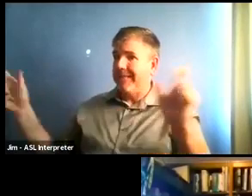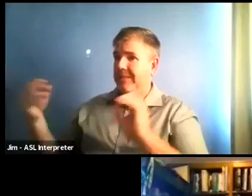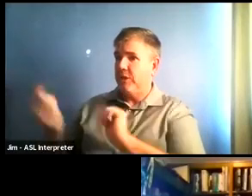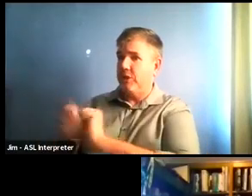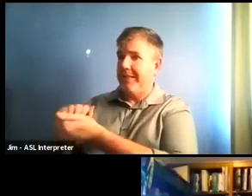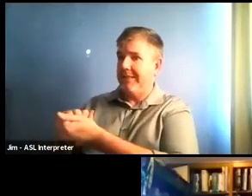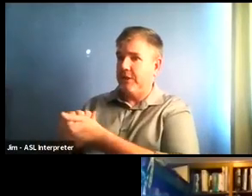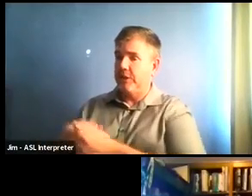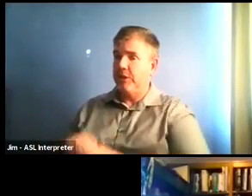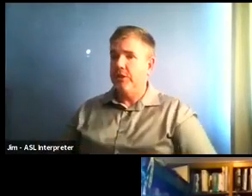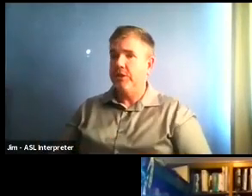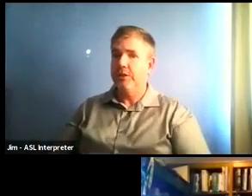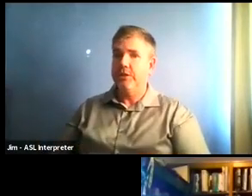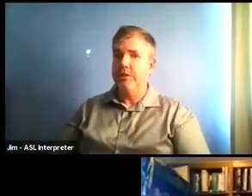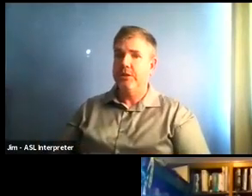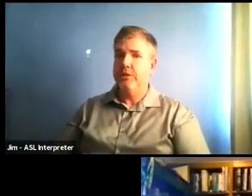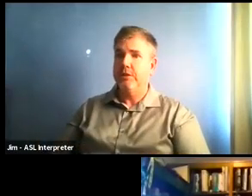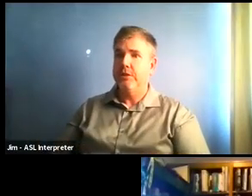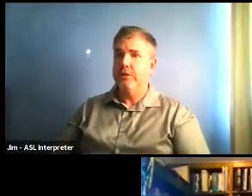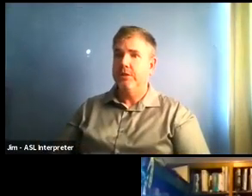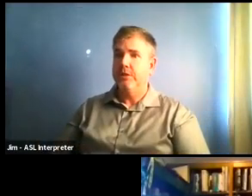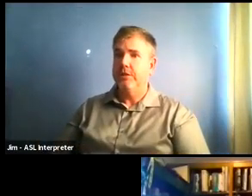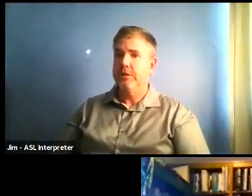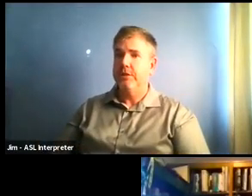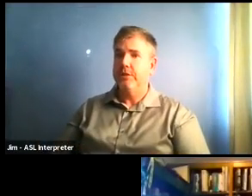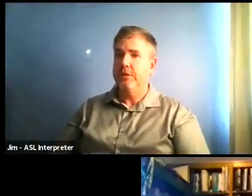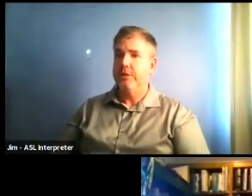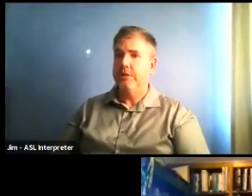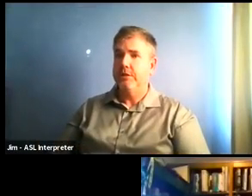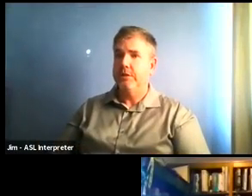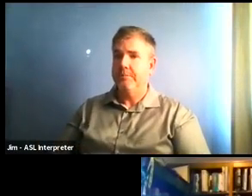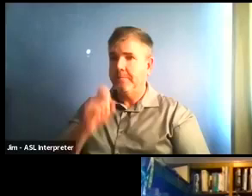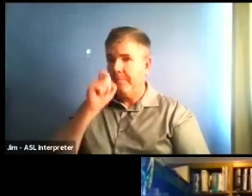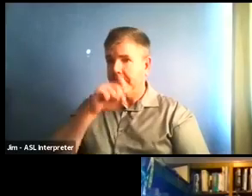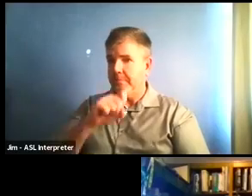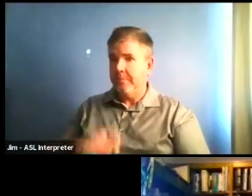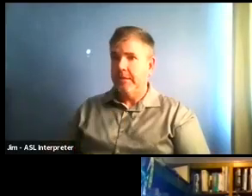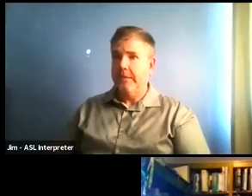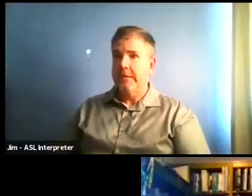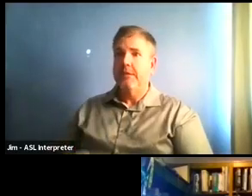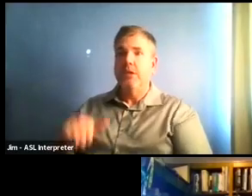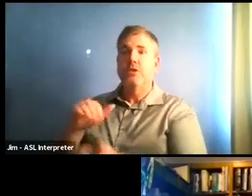Yeah, I think the main one really in terms of schools is just the ability to to with